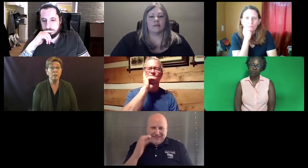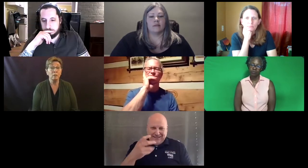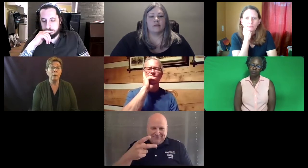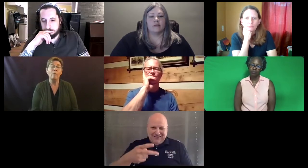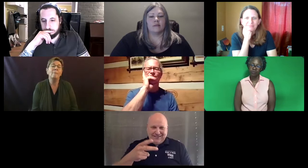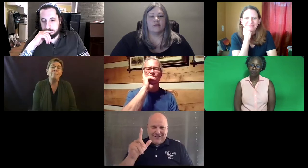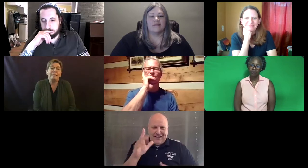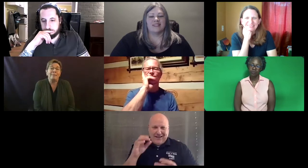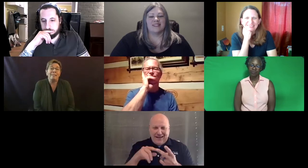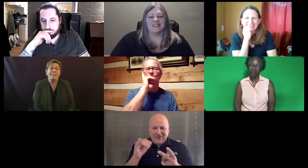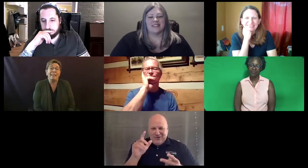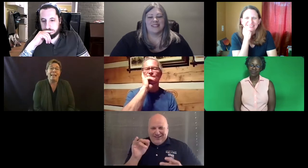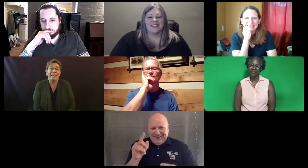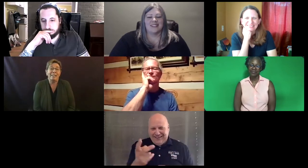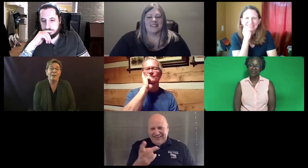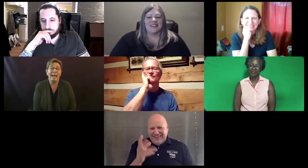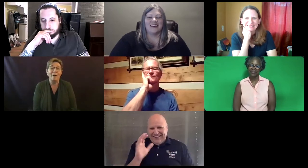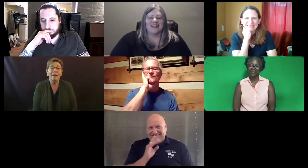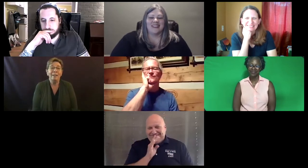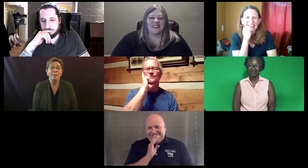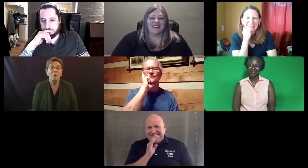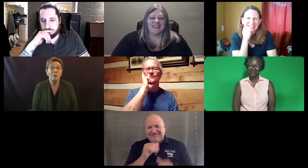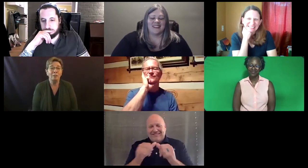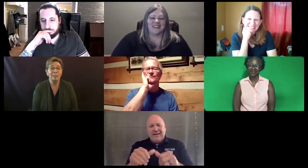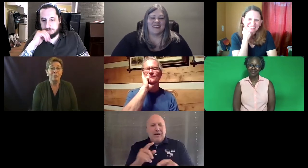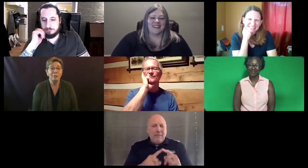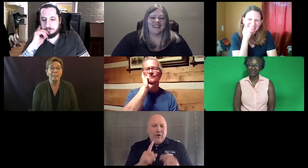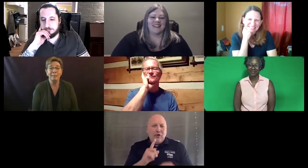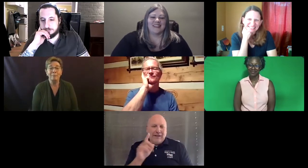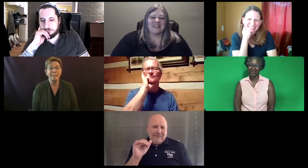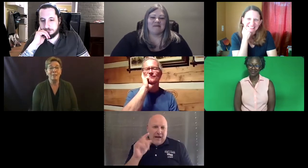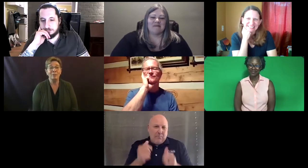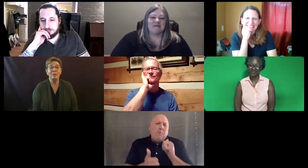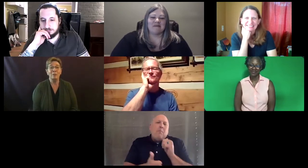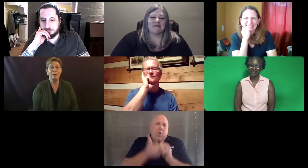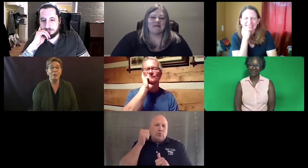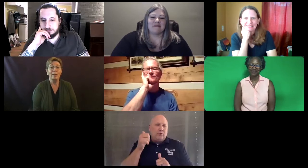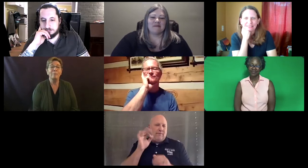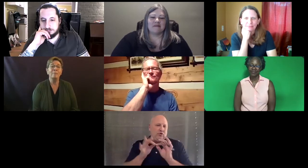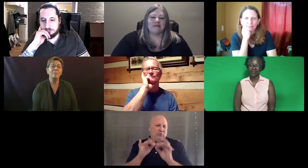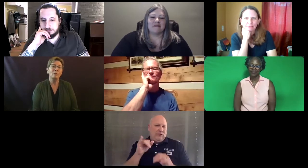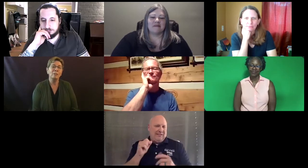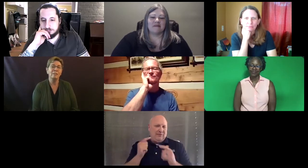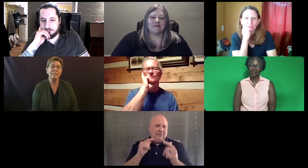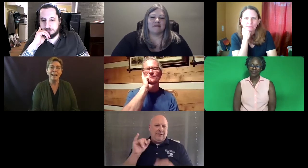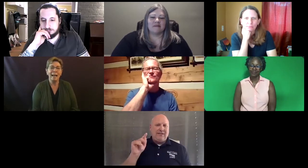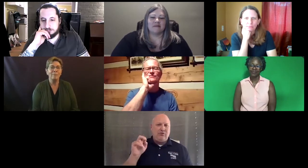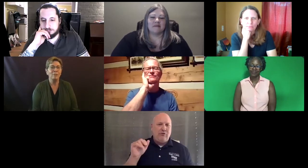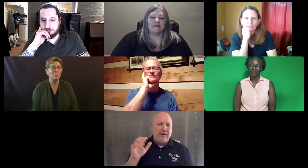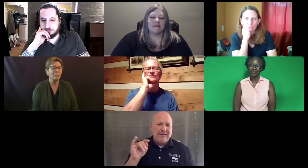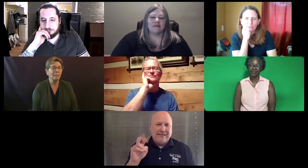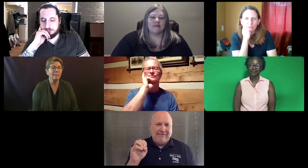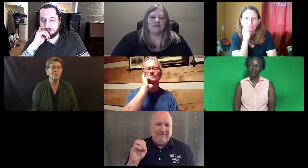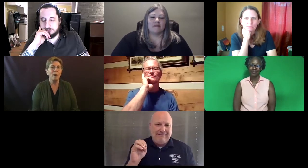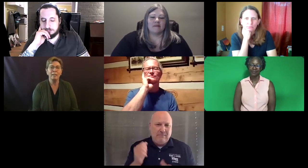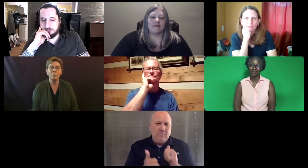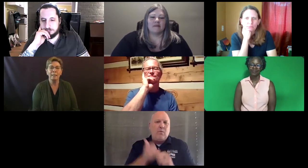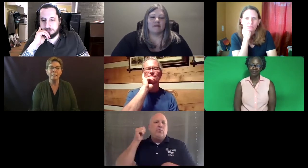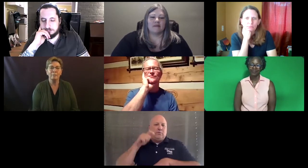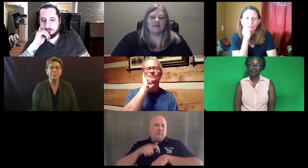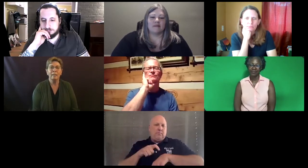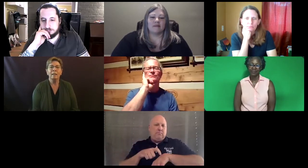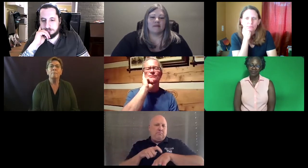Maybe it does now, but most of the time interpreting is quite interactive.